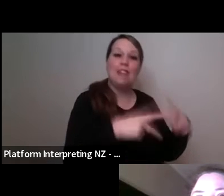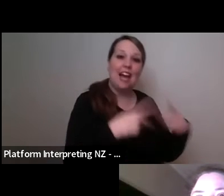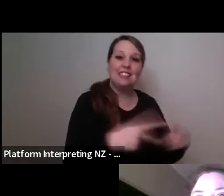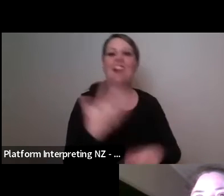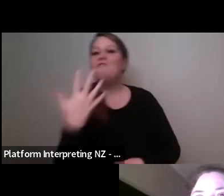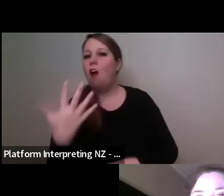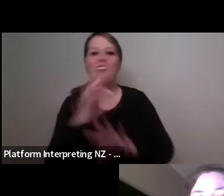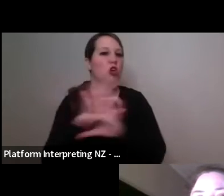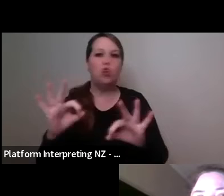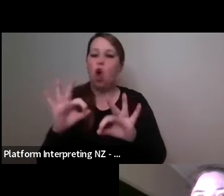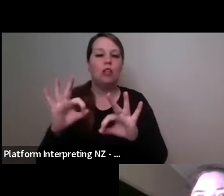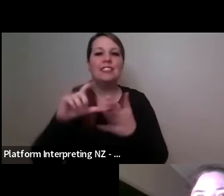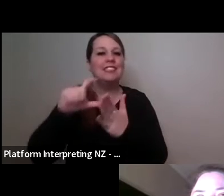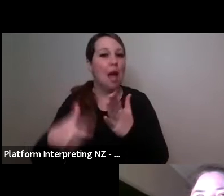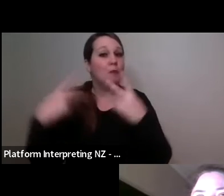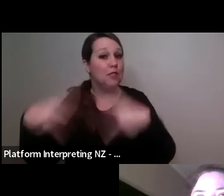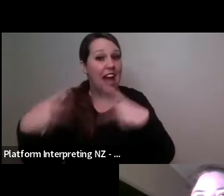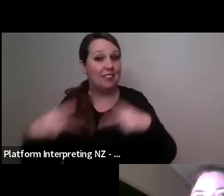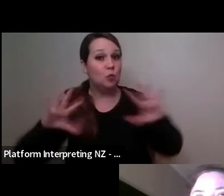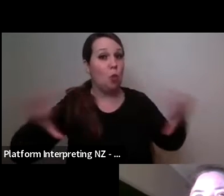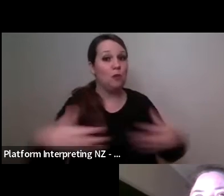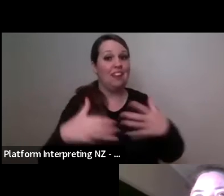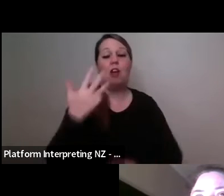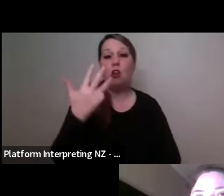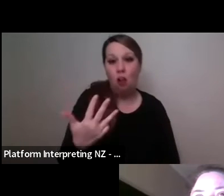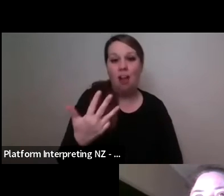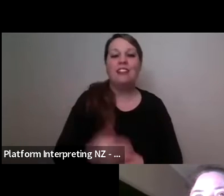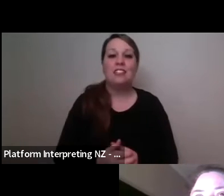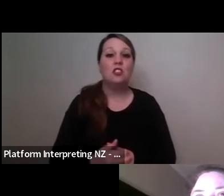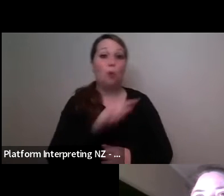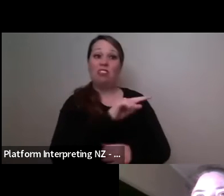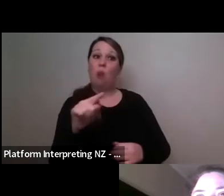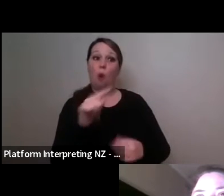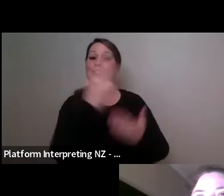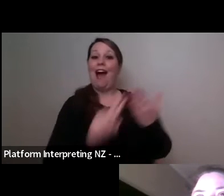dancers uh and it's a collaboration between artists that have never never had the opportunity